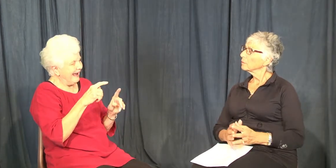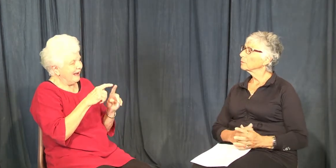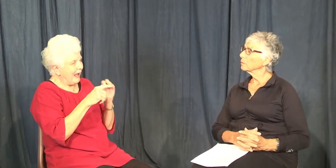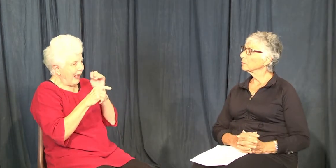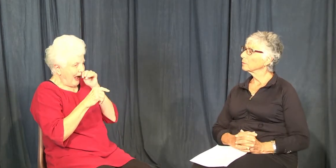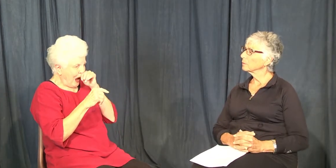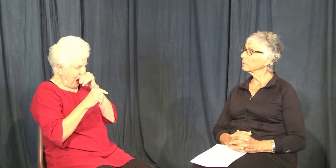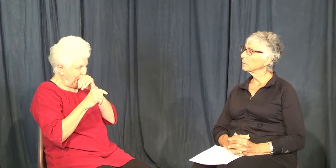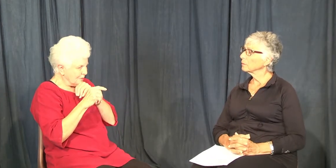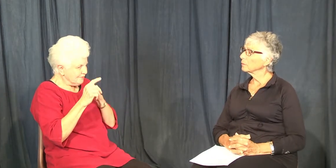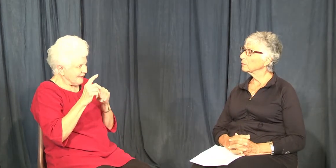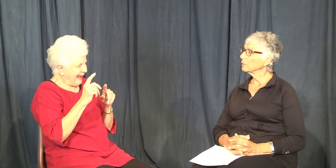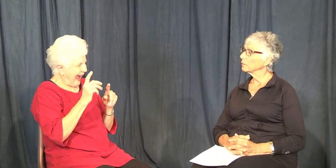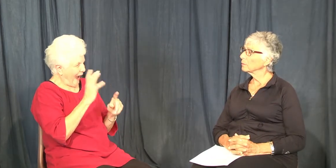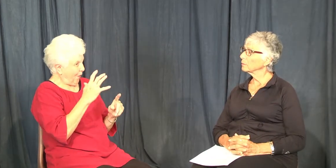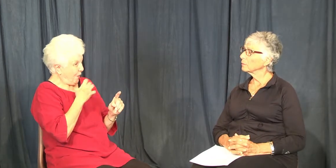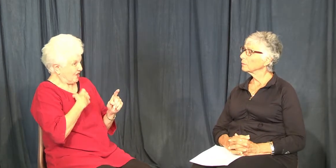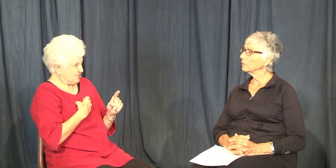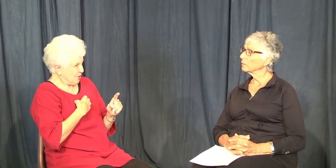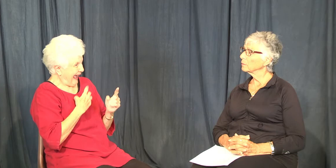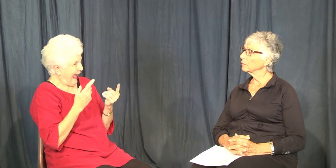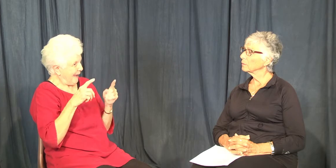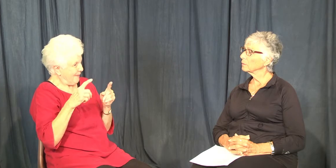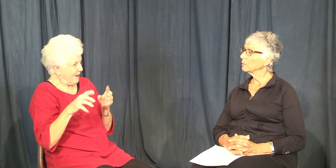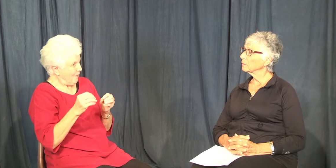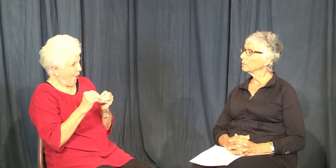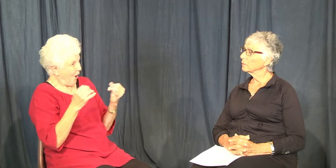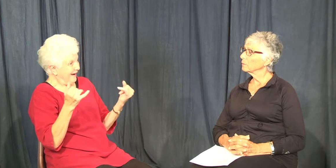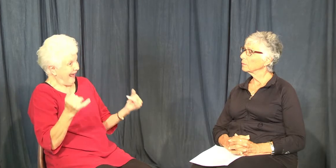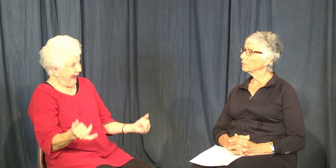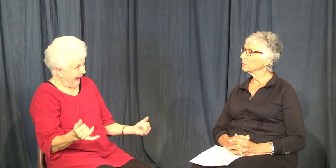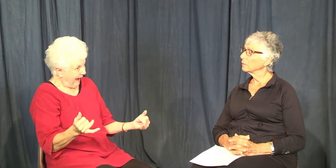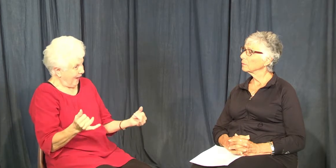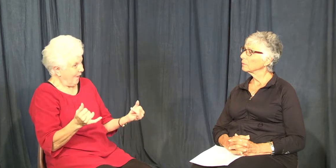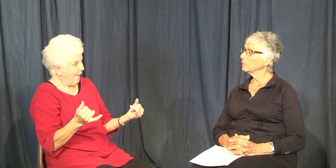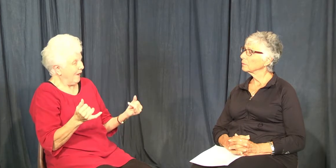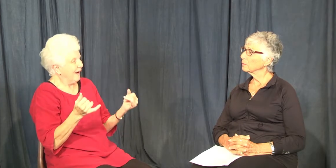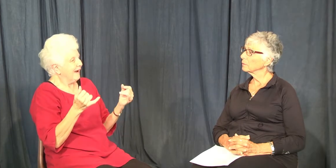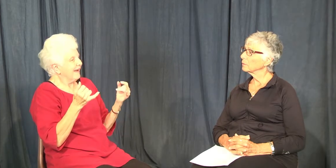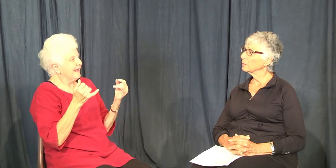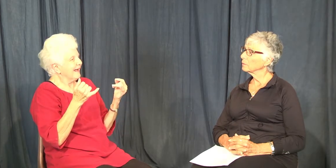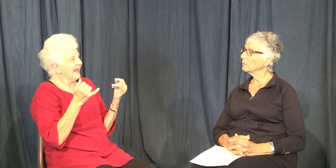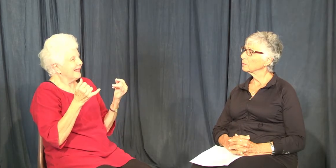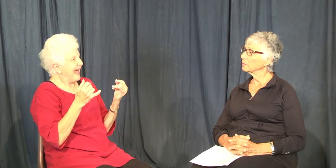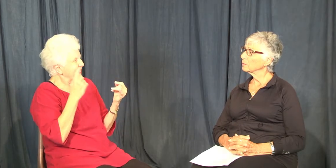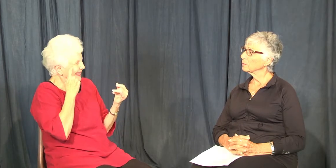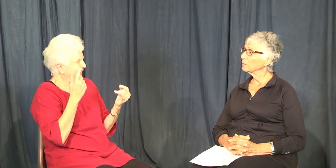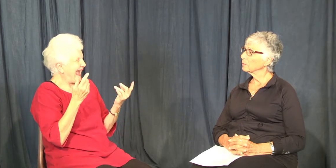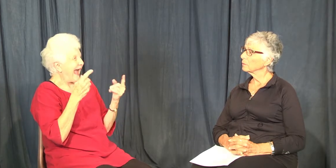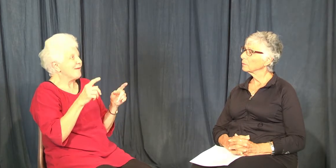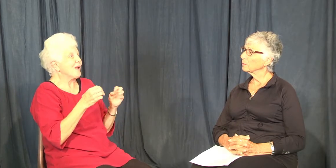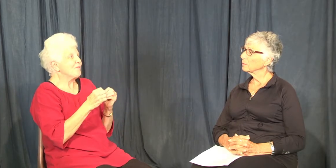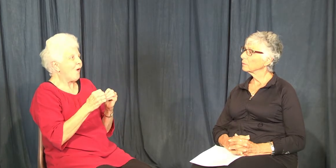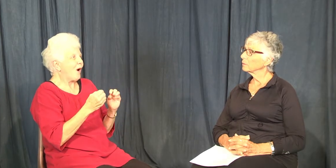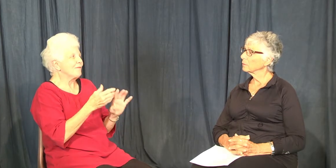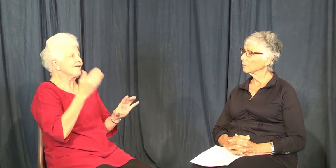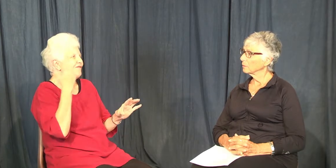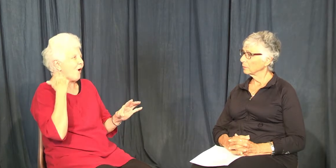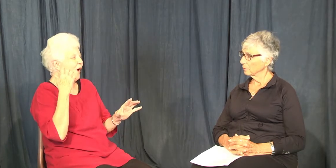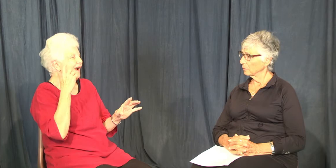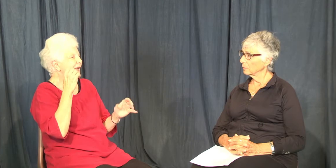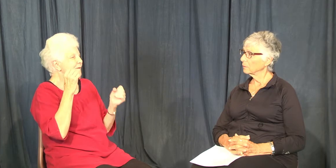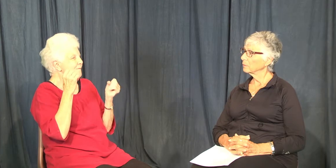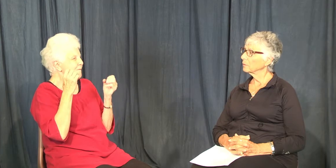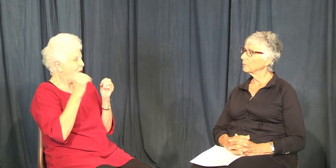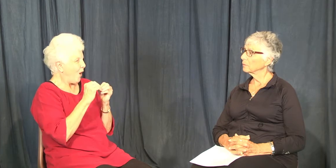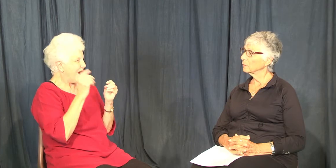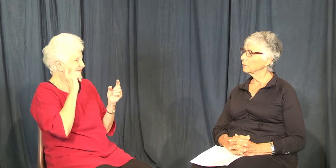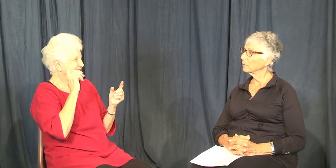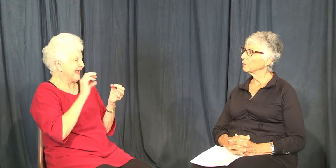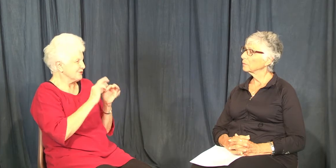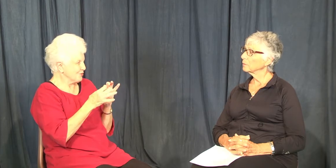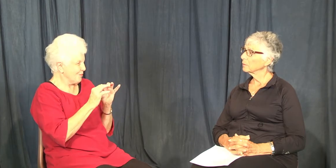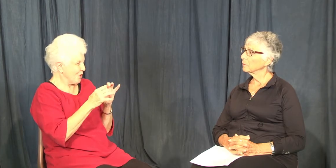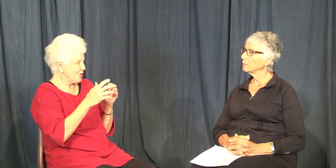One thing I wish happened more now by the way, and I think happened more